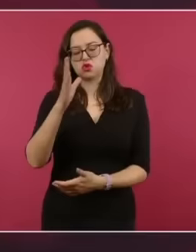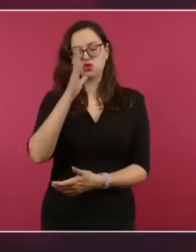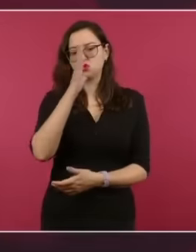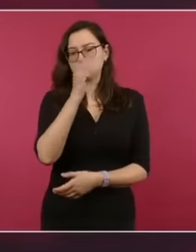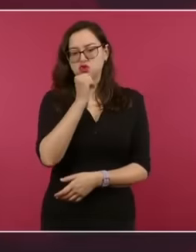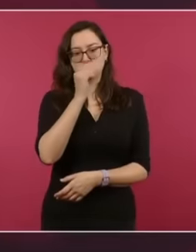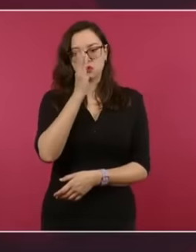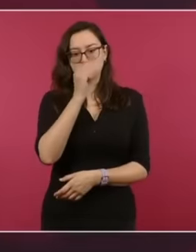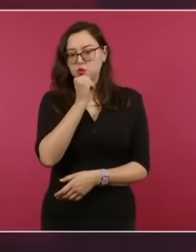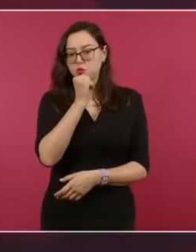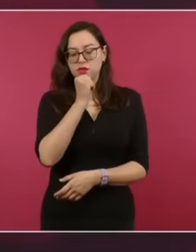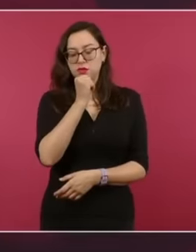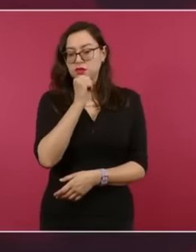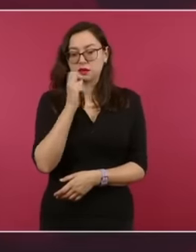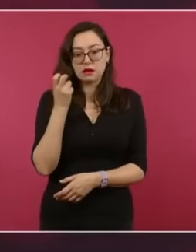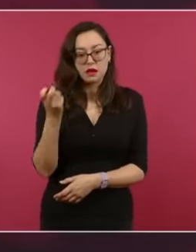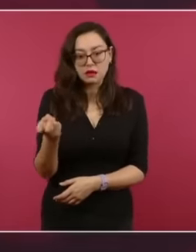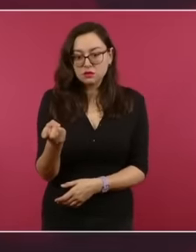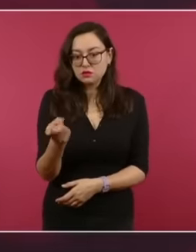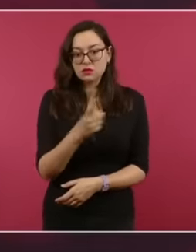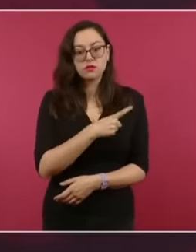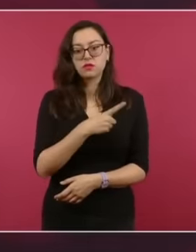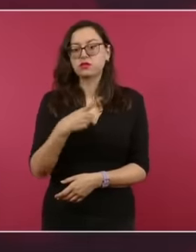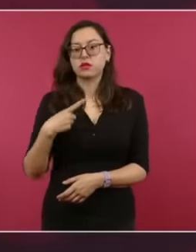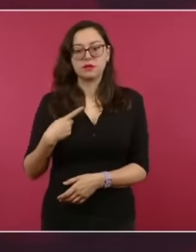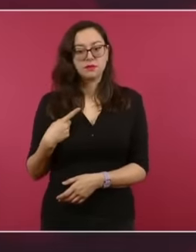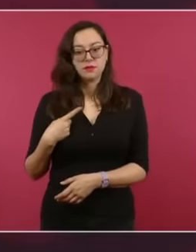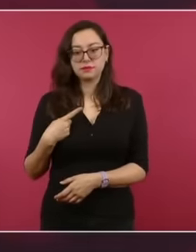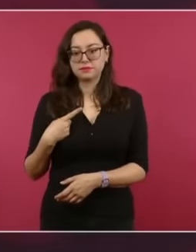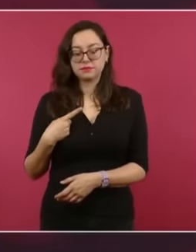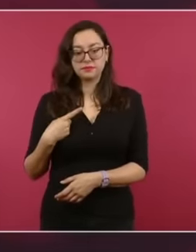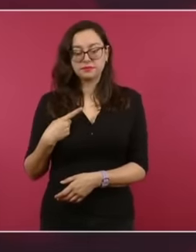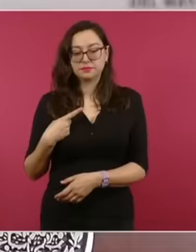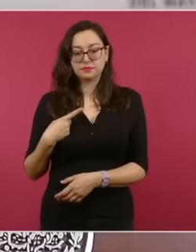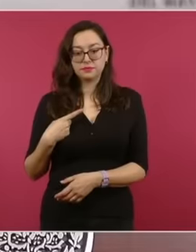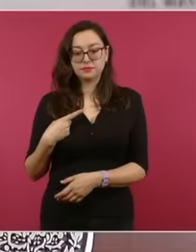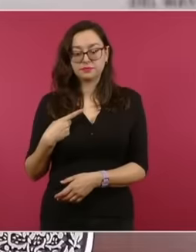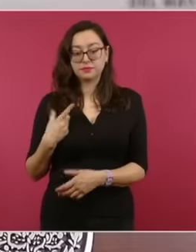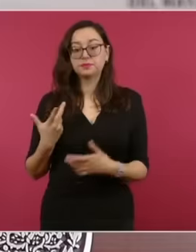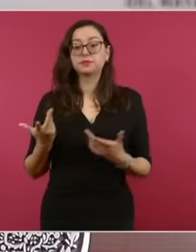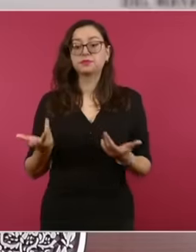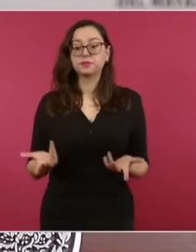are not violated. and that the states where